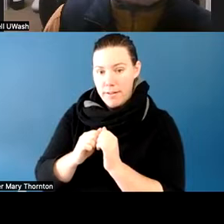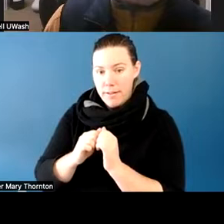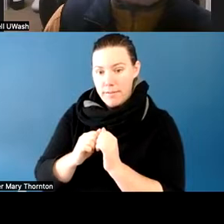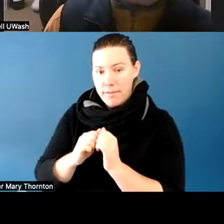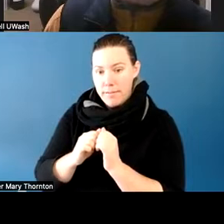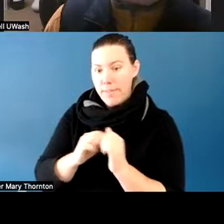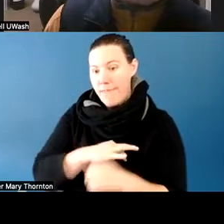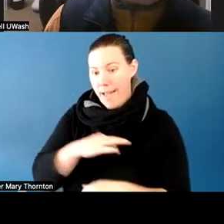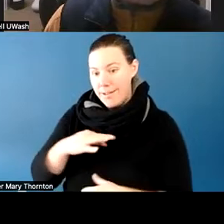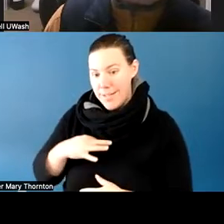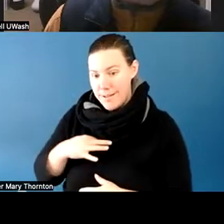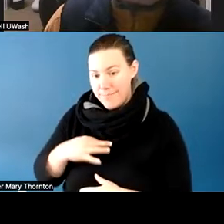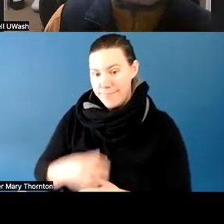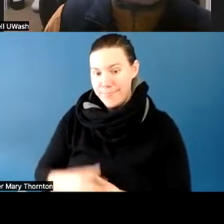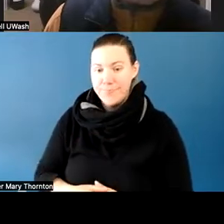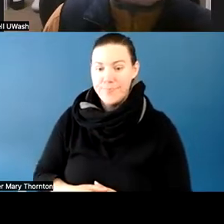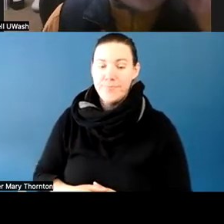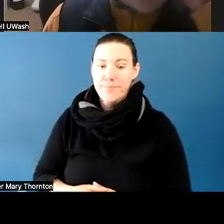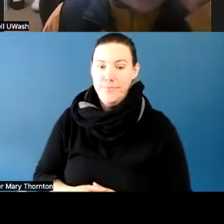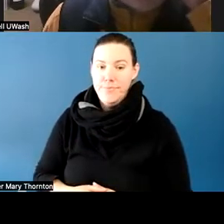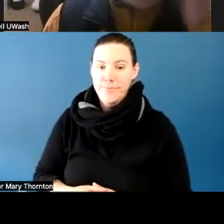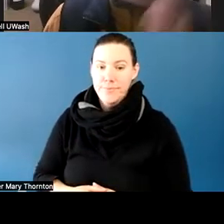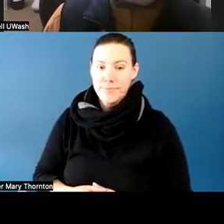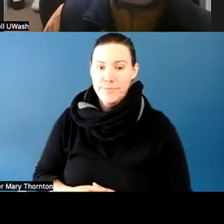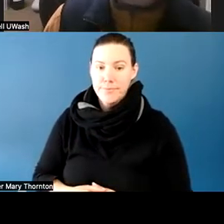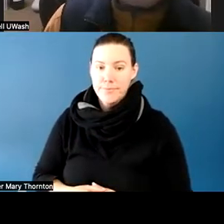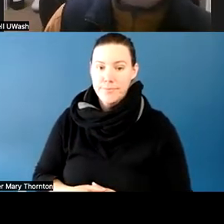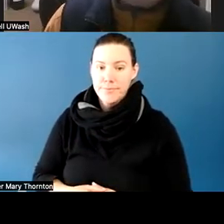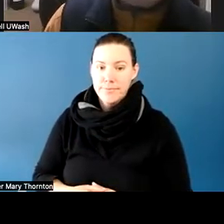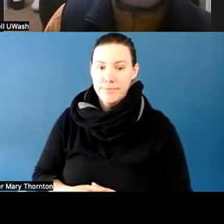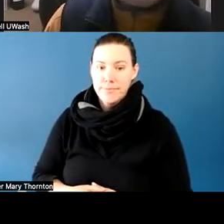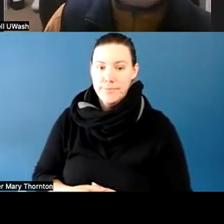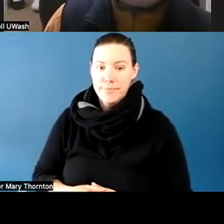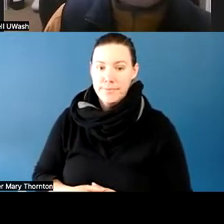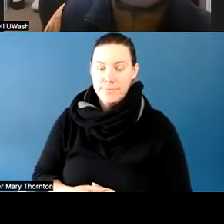with his faculty members So the student